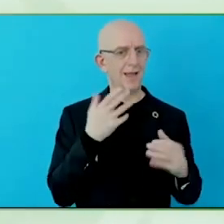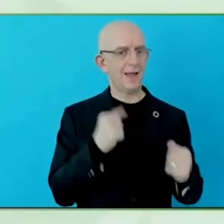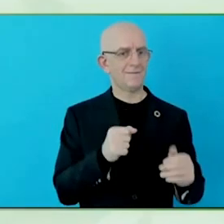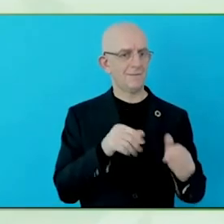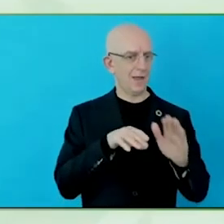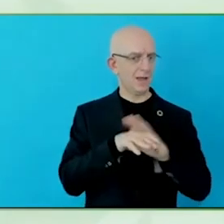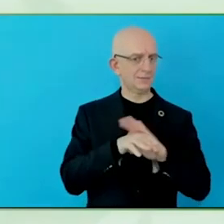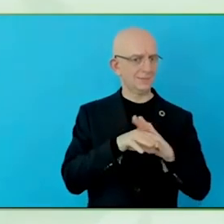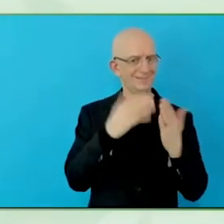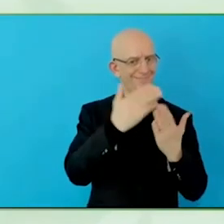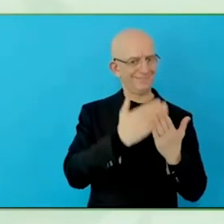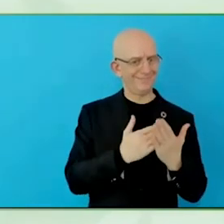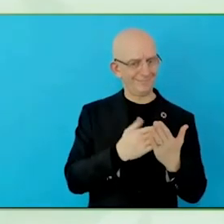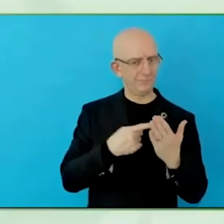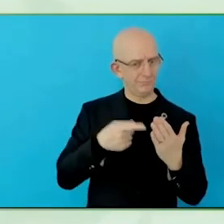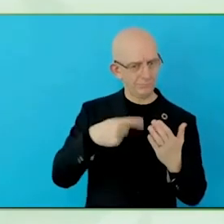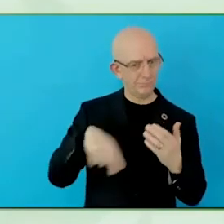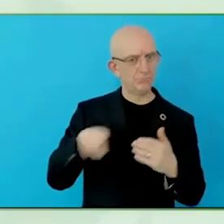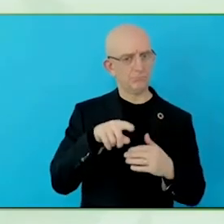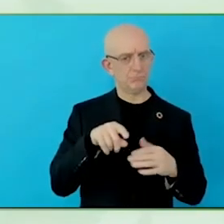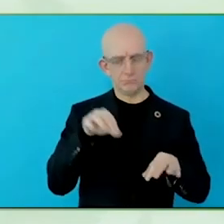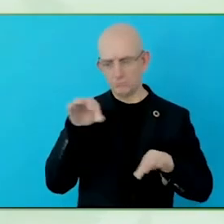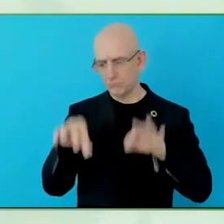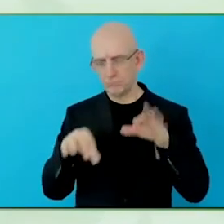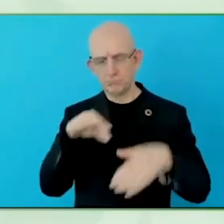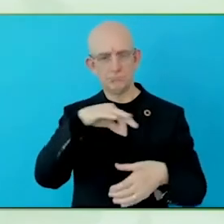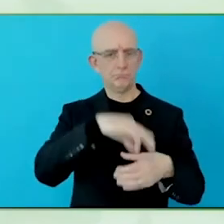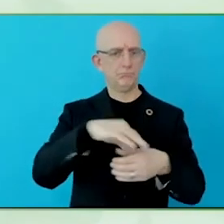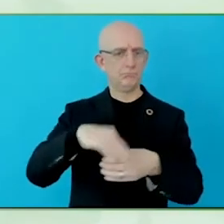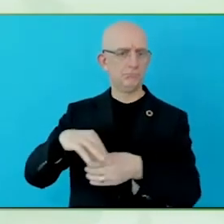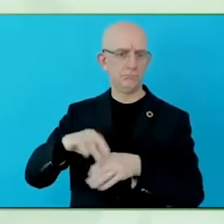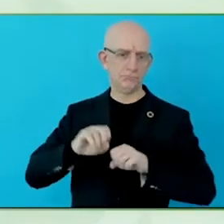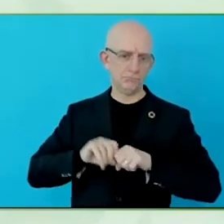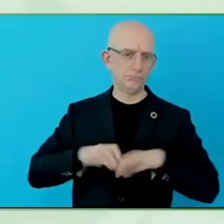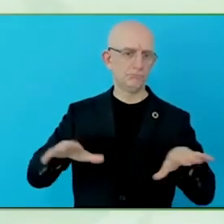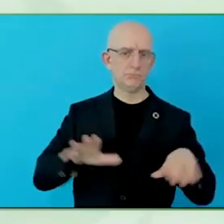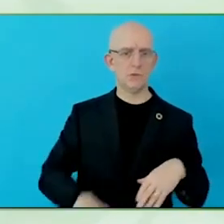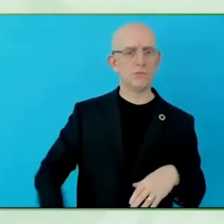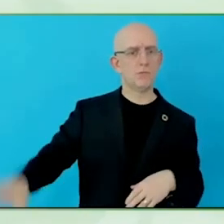Accessibility for Ontarians Act, and the approach we have taken is